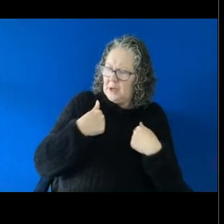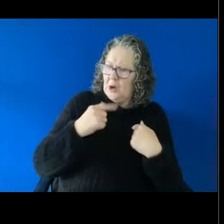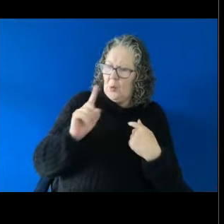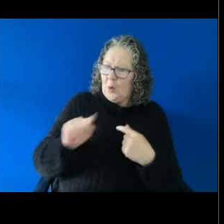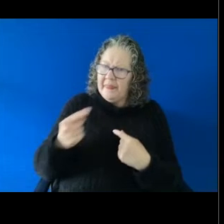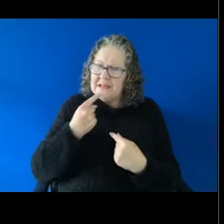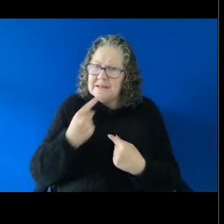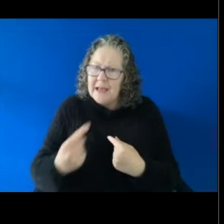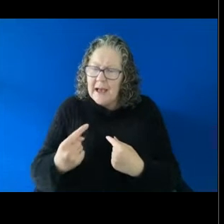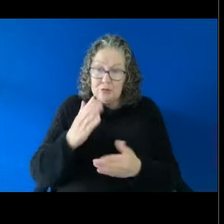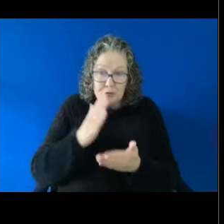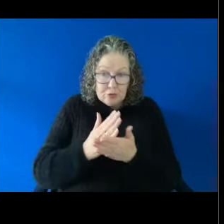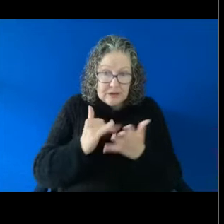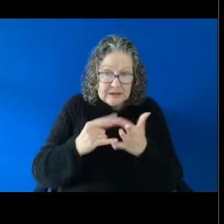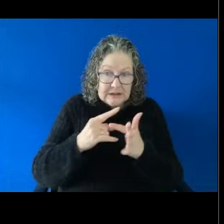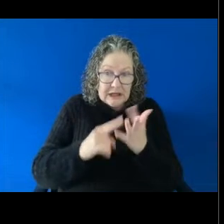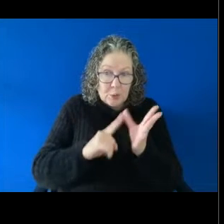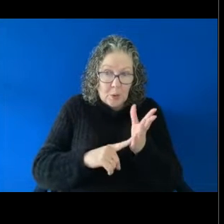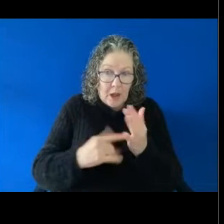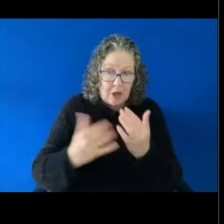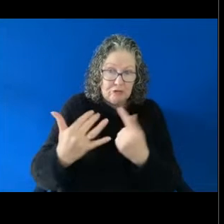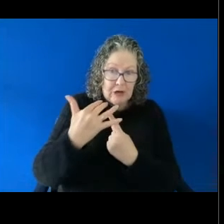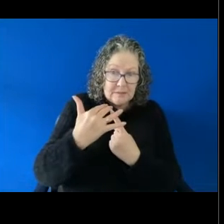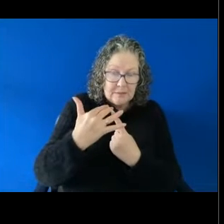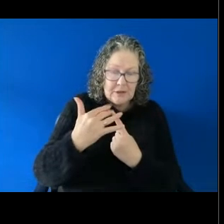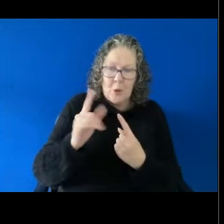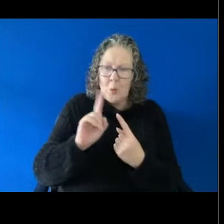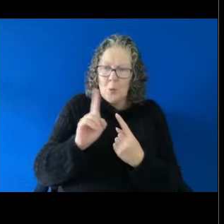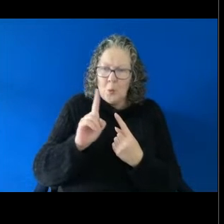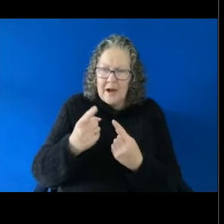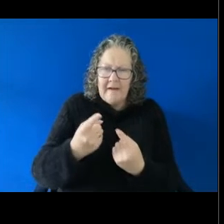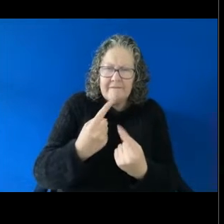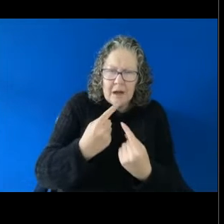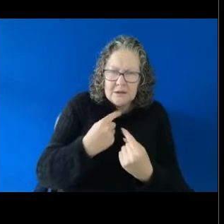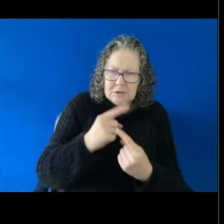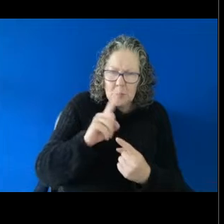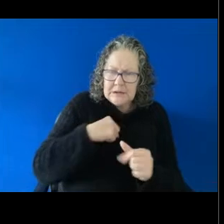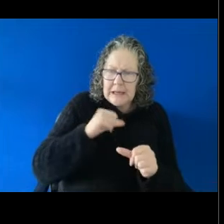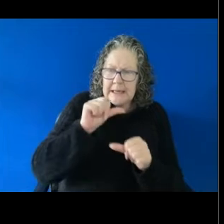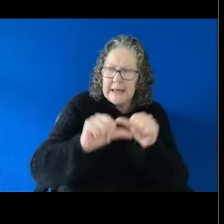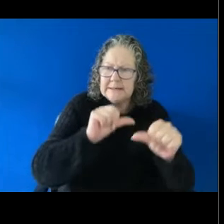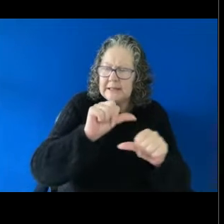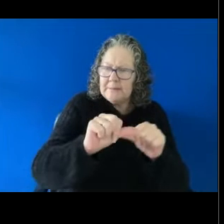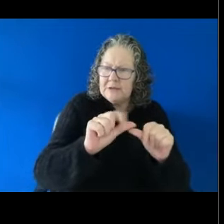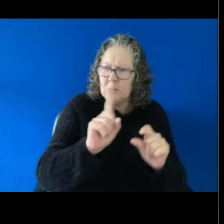advice about what their next steps might be. EMMA: Okay. Thanks, Gillian. We've got a second